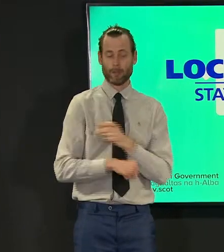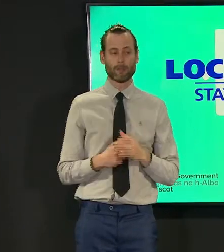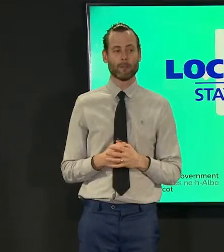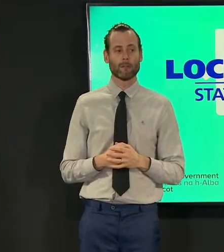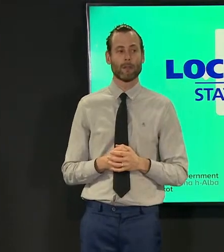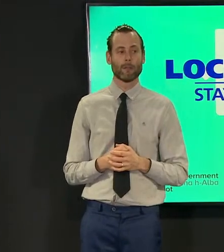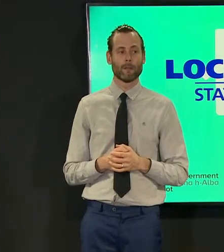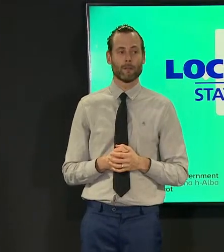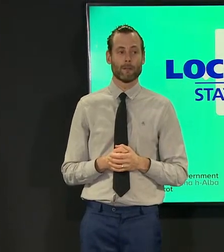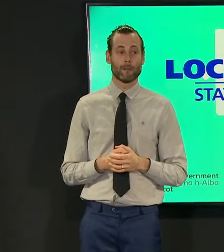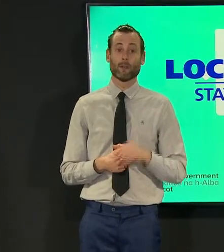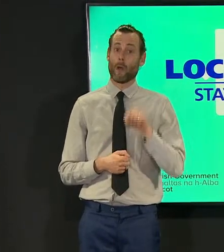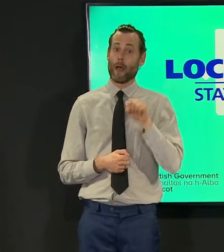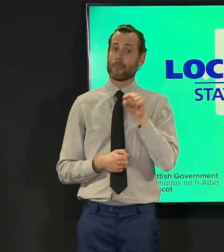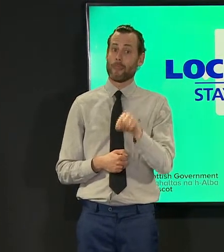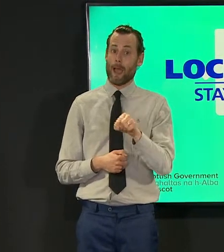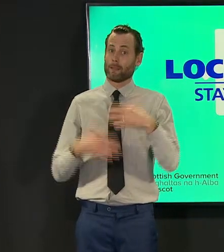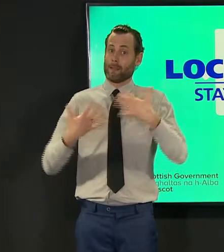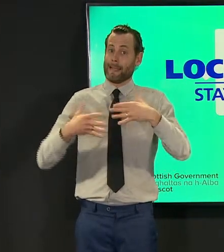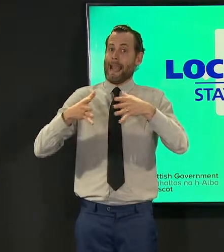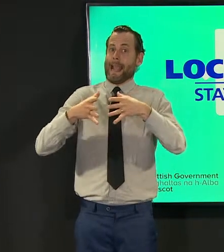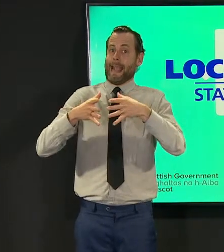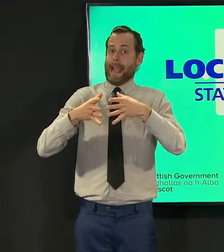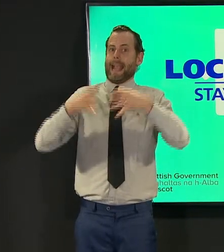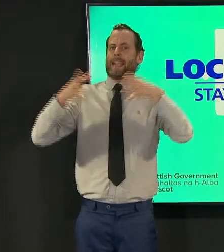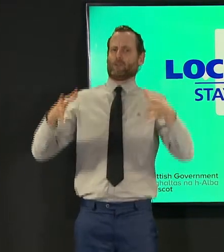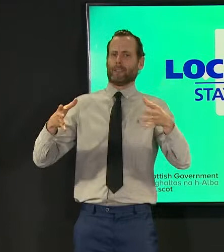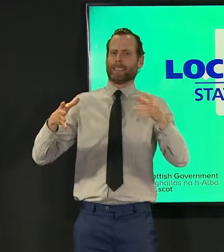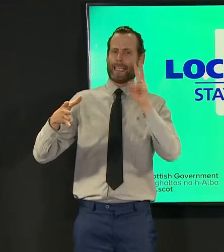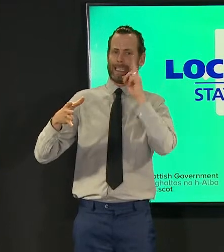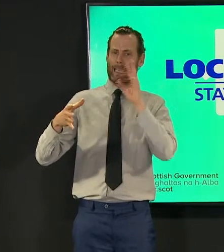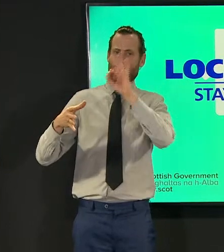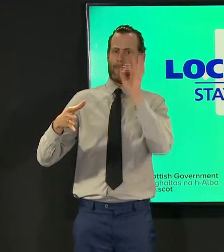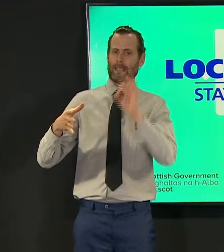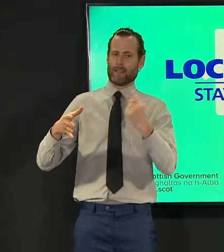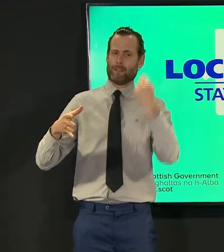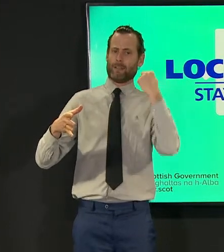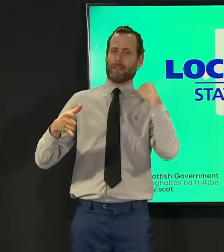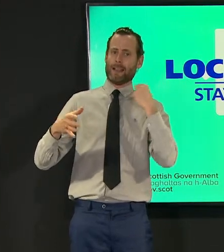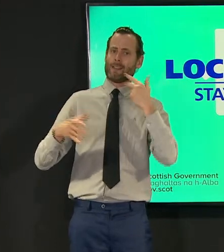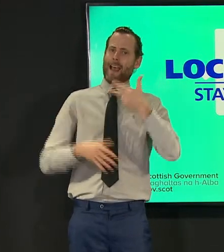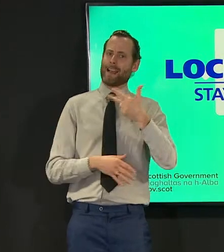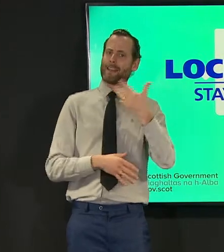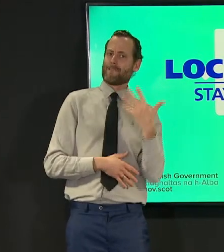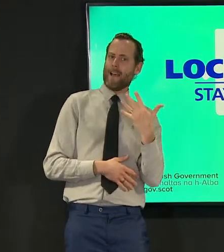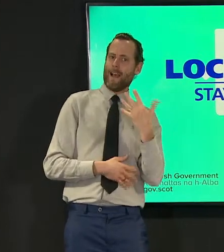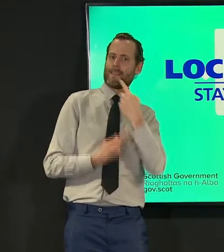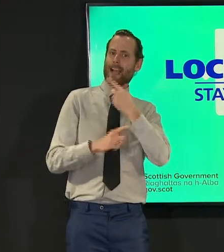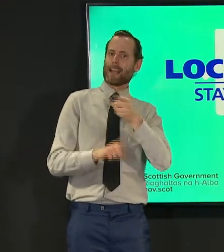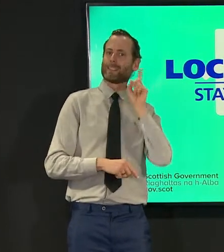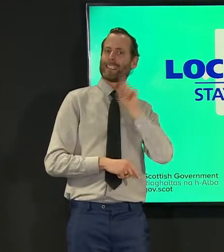that is a significant increase on the percentage of 85 percent that we reported yesterday and some